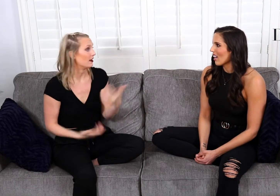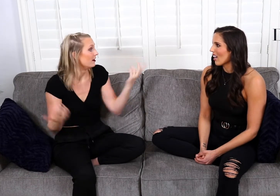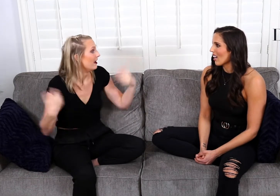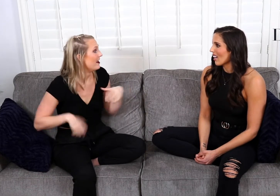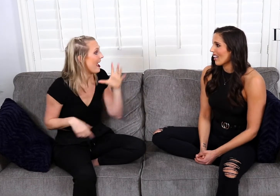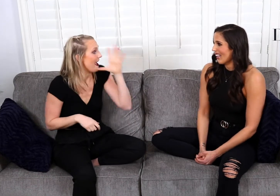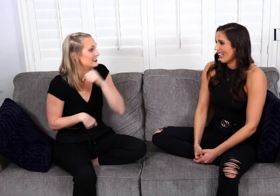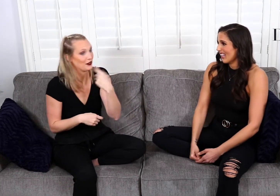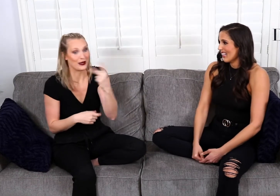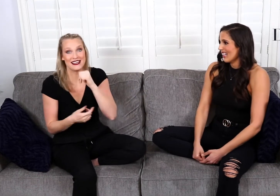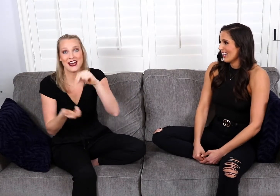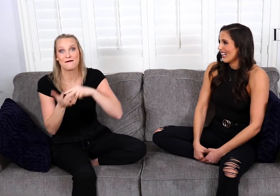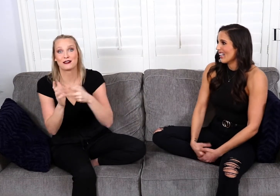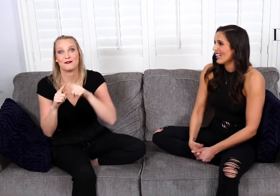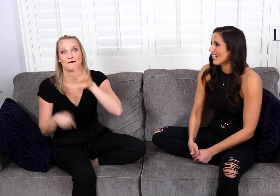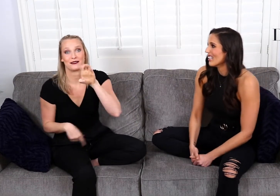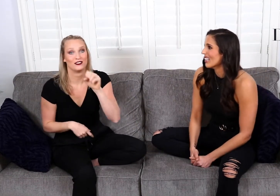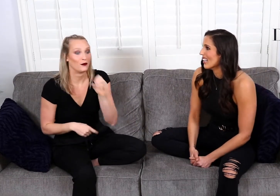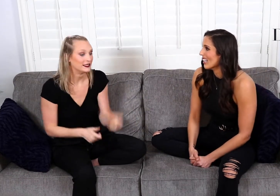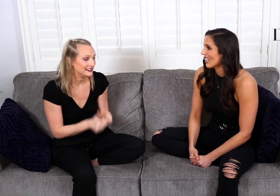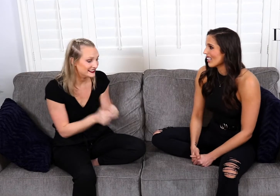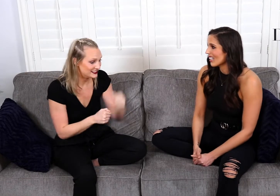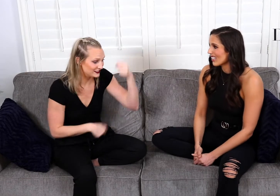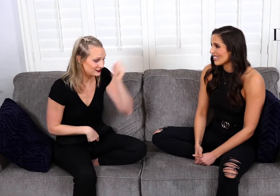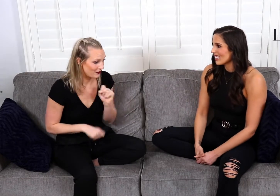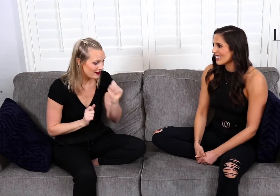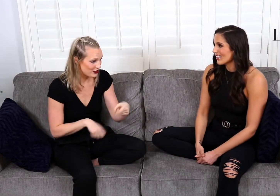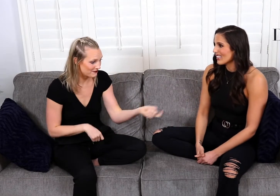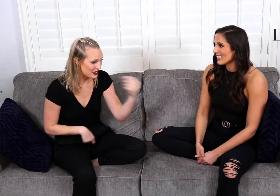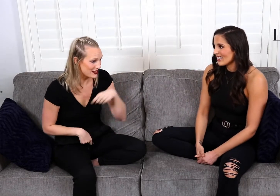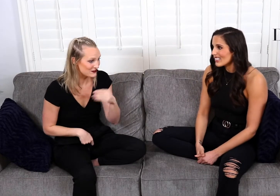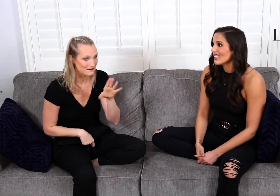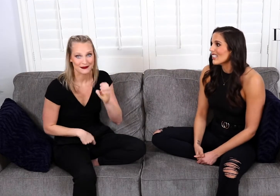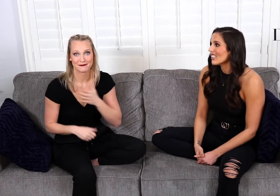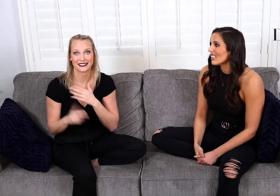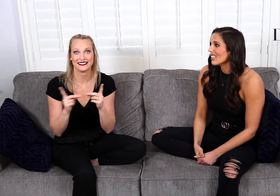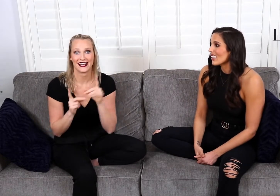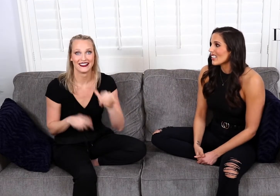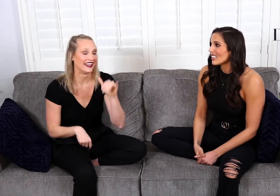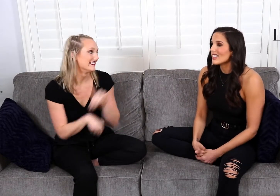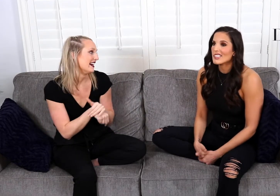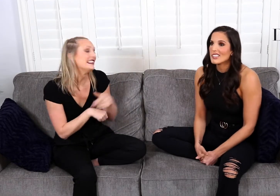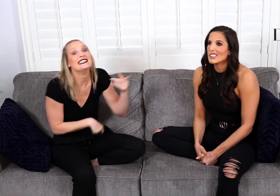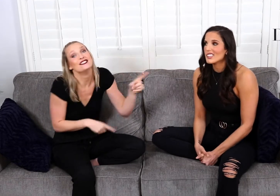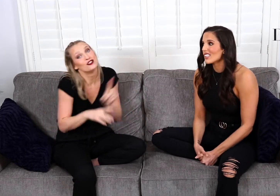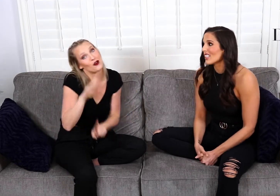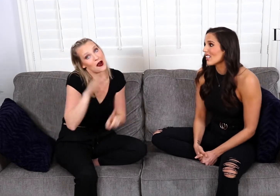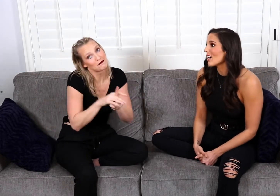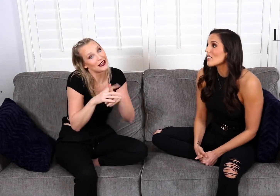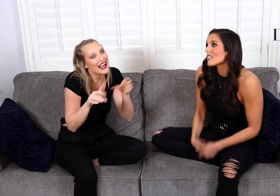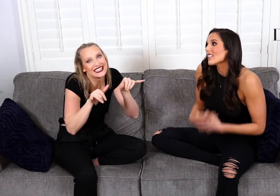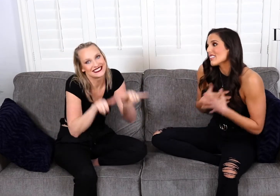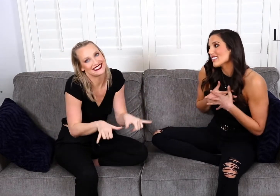Well, I guess it was not meant to be so I texted Sarah and said, “Hey, do you want to come be my date?” And she showed up, and she stayed!